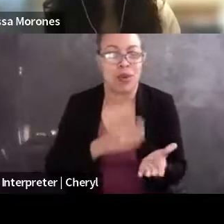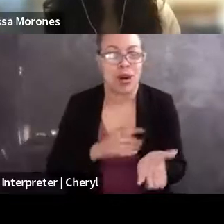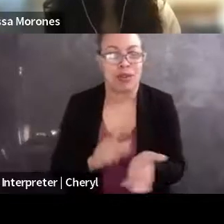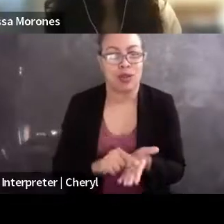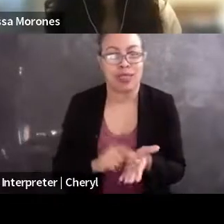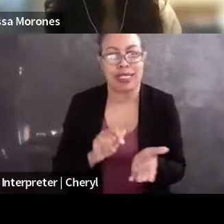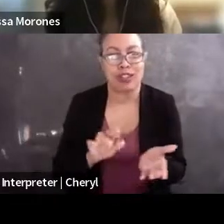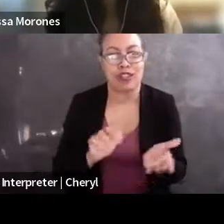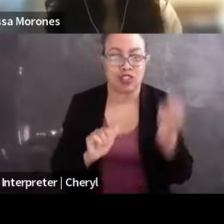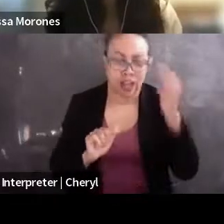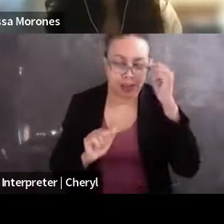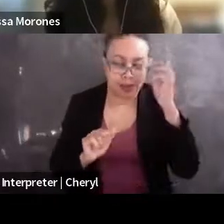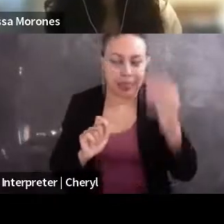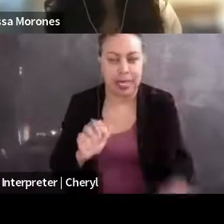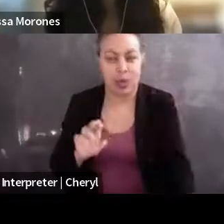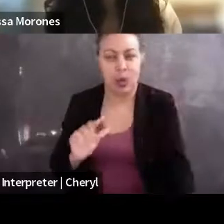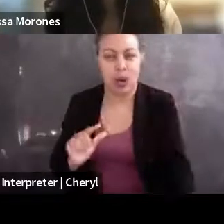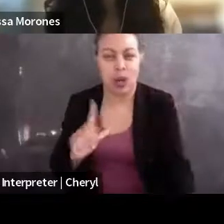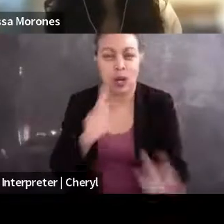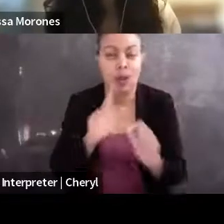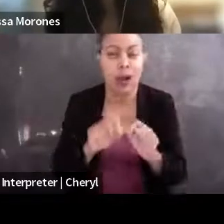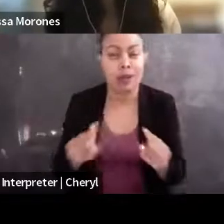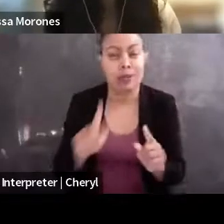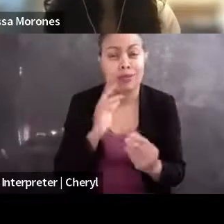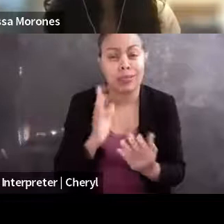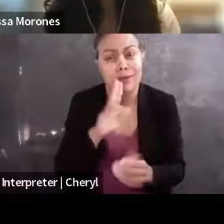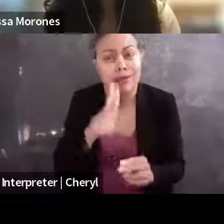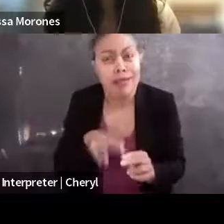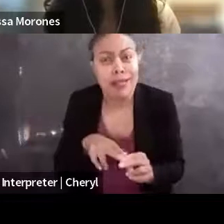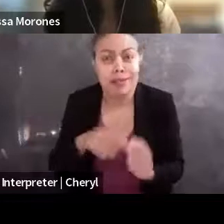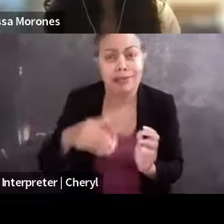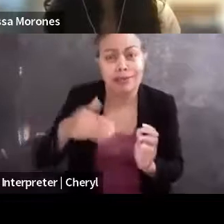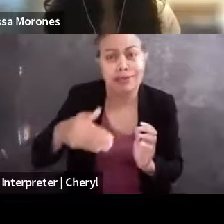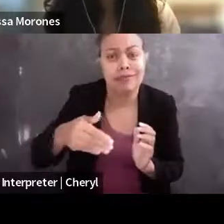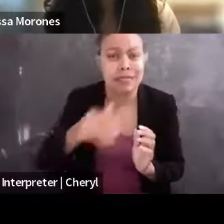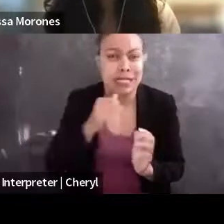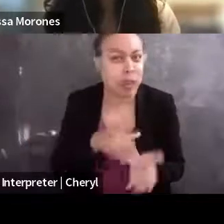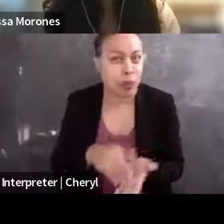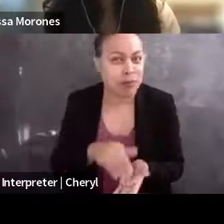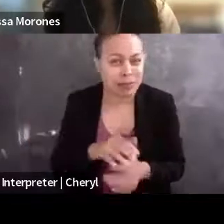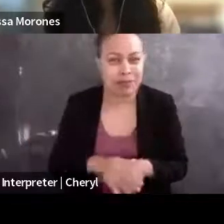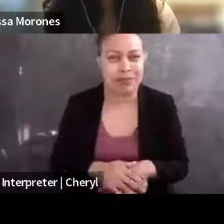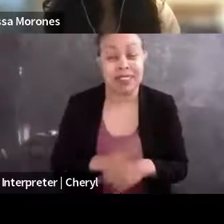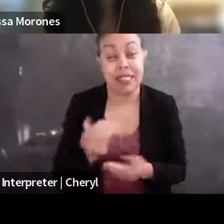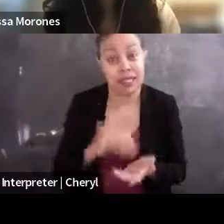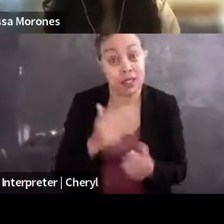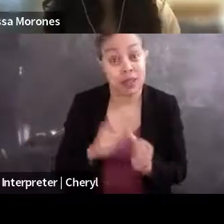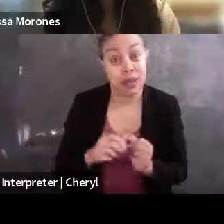we promise to only email you fun things occasionally. And a reminder that, you know, our applications are open for our next year's cohort.